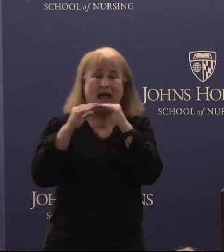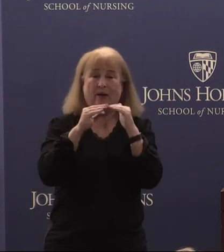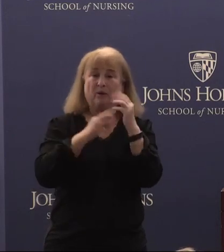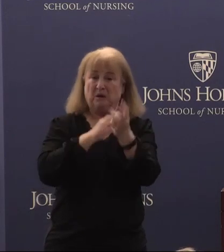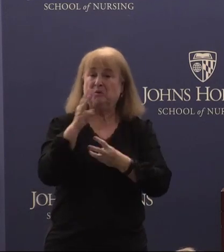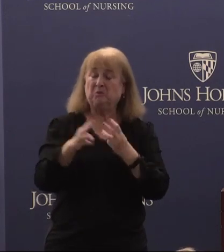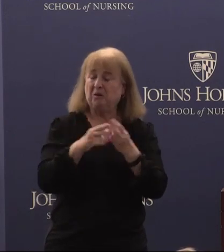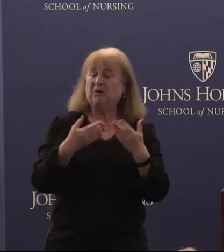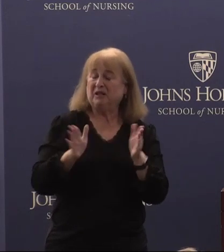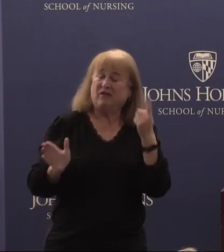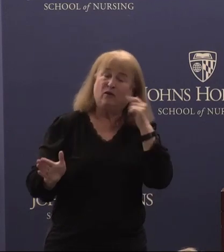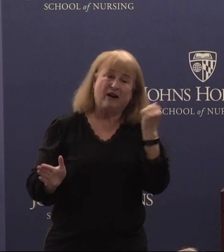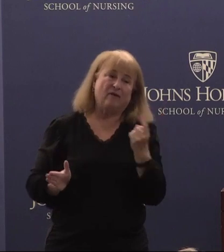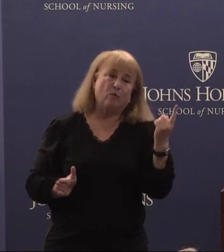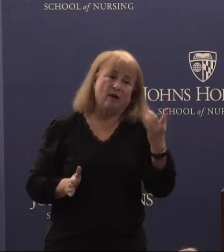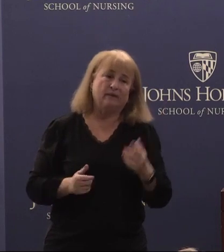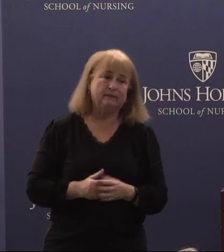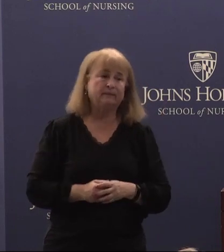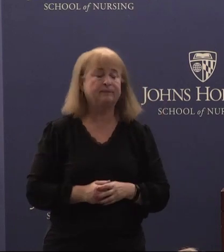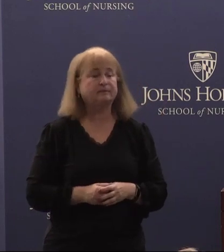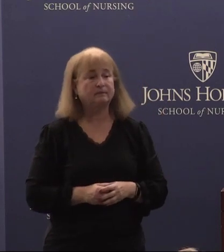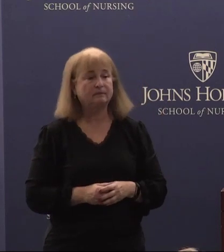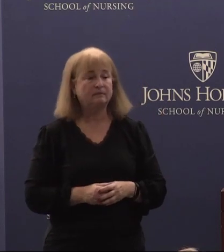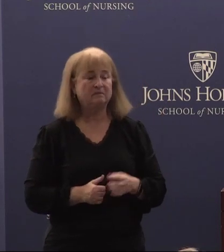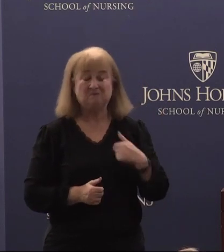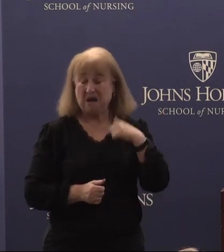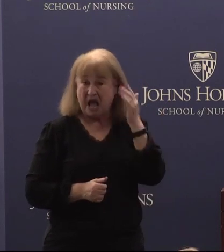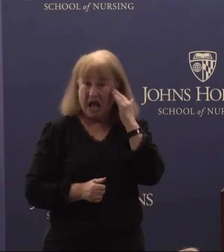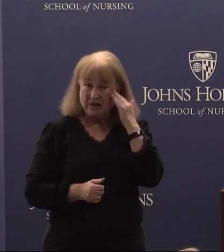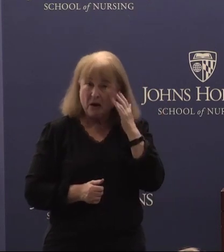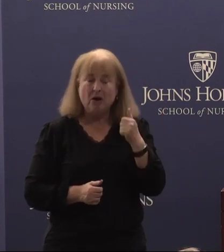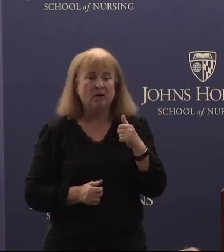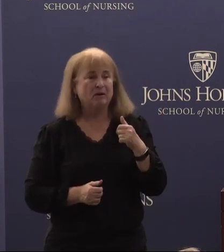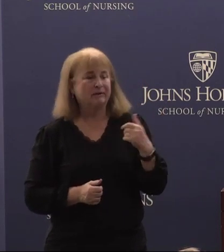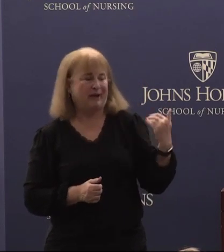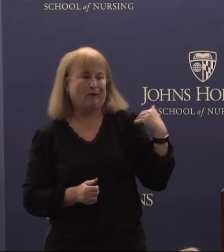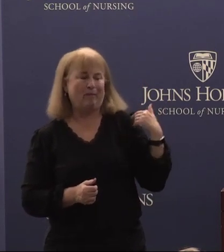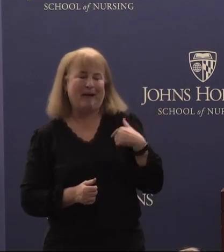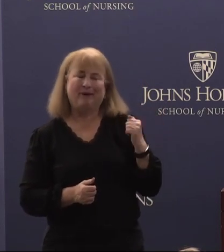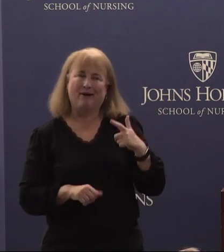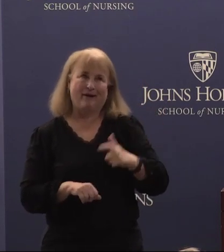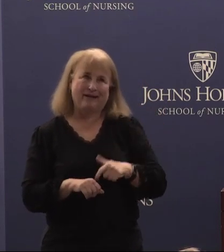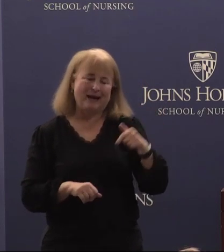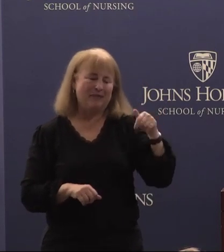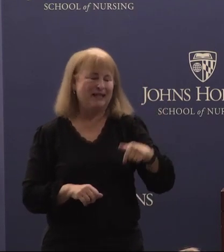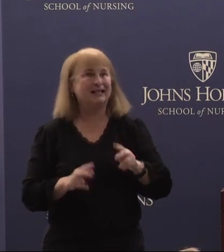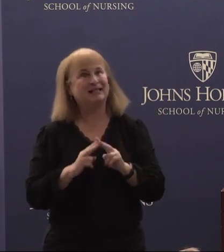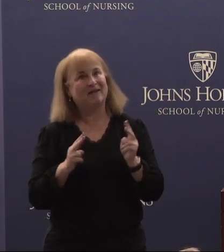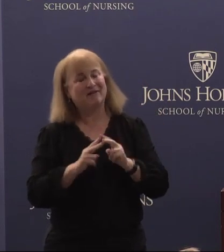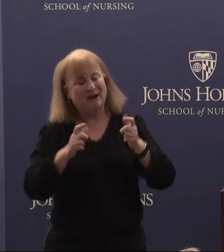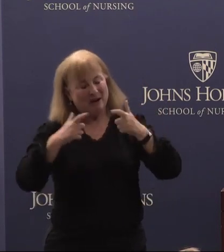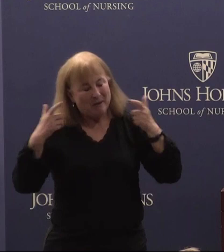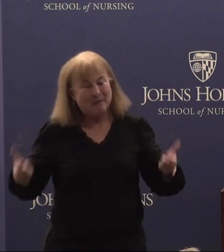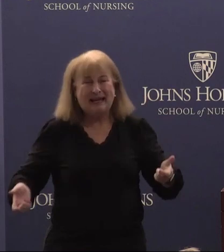for everybody. And I know and I'm reminded all the time that this is a very big ask and